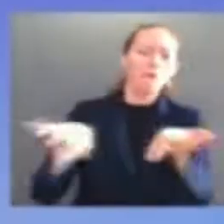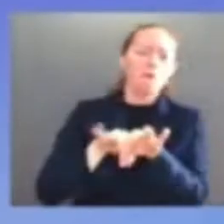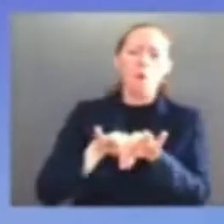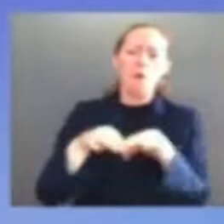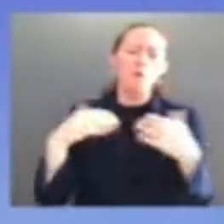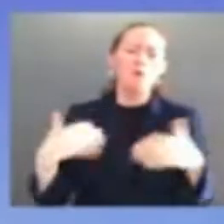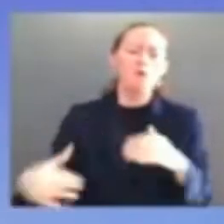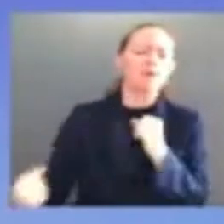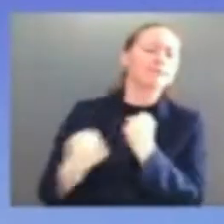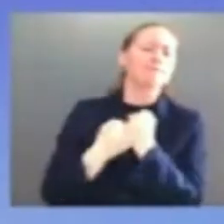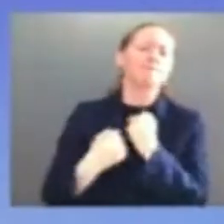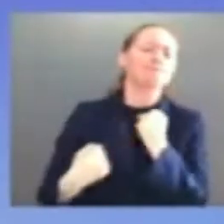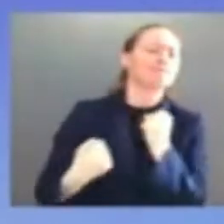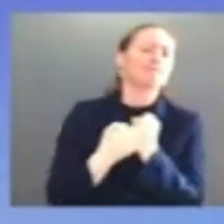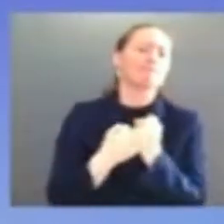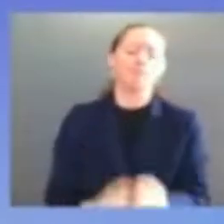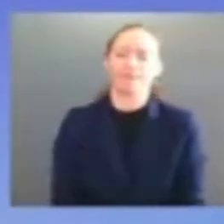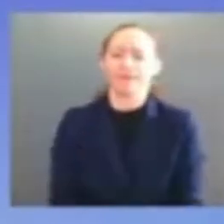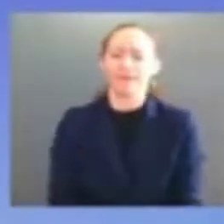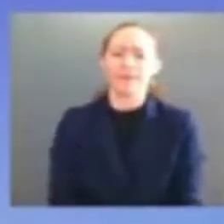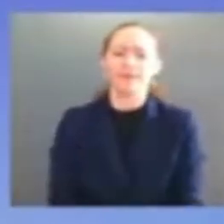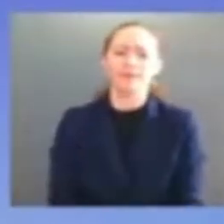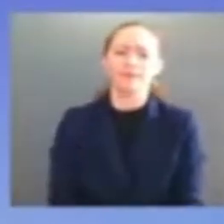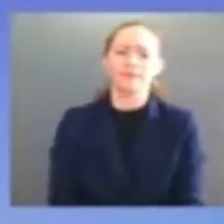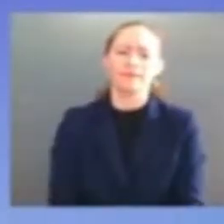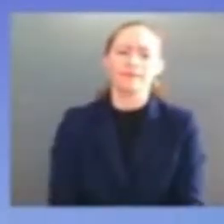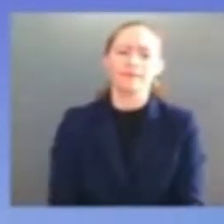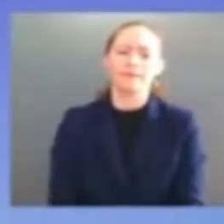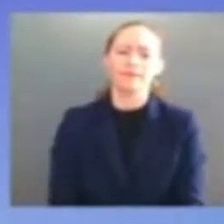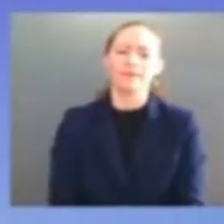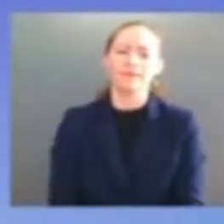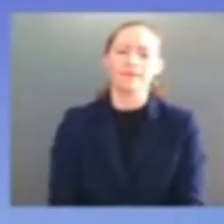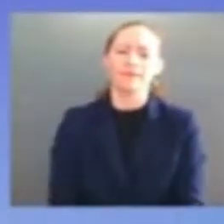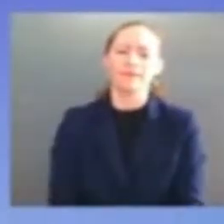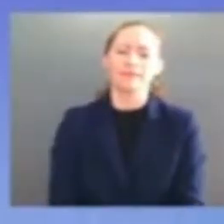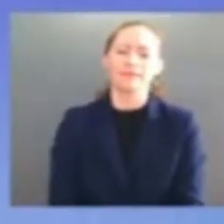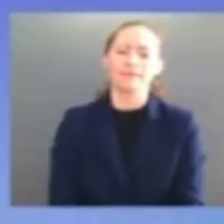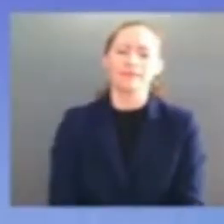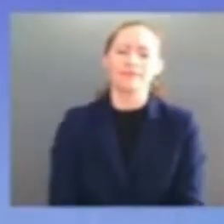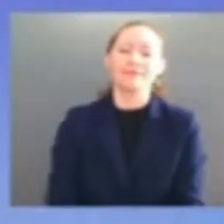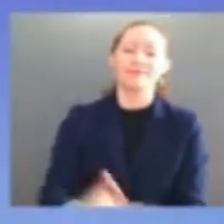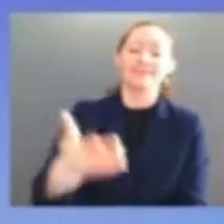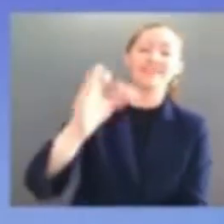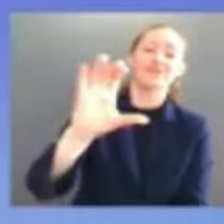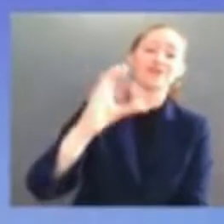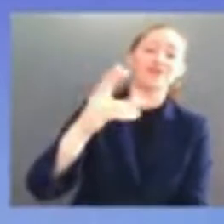and chuck the majority i want to thank you pal you did a massive job in keeping the caucus together